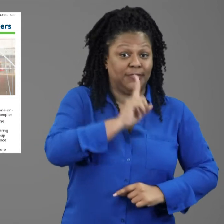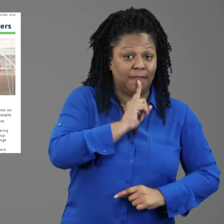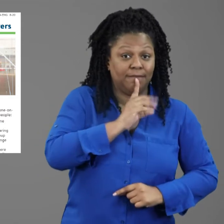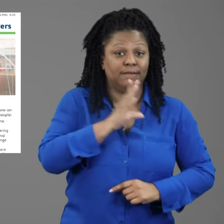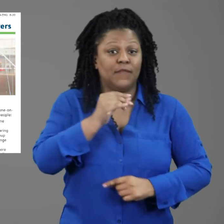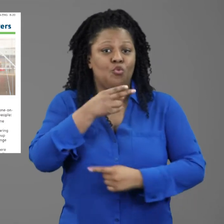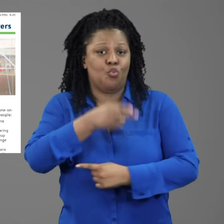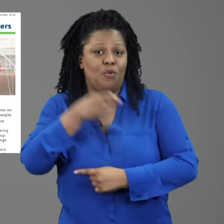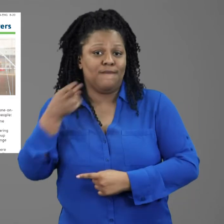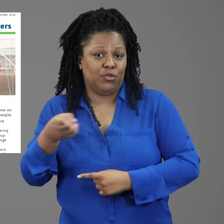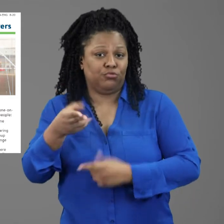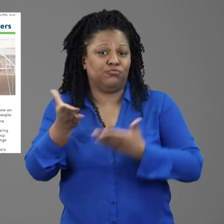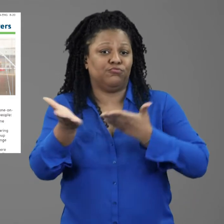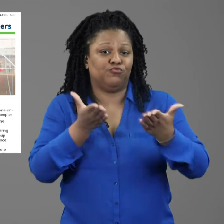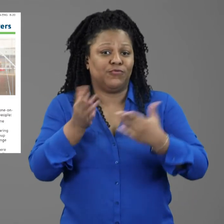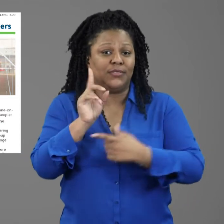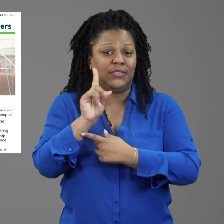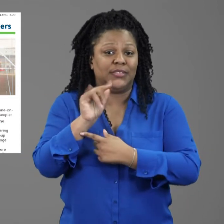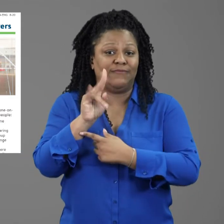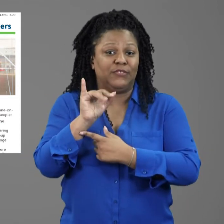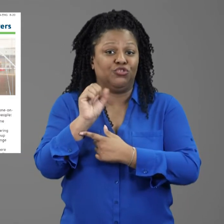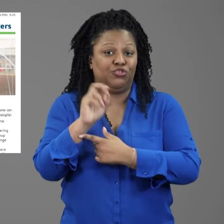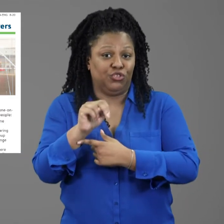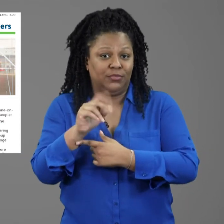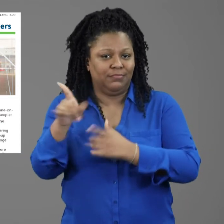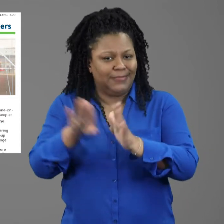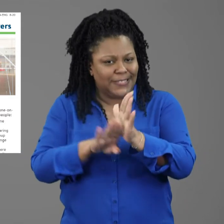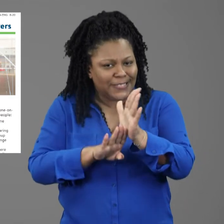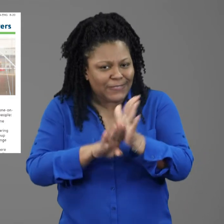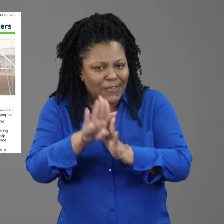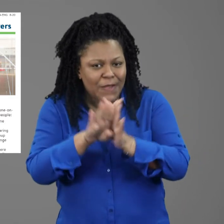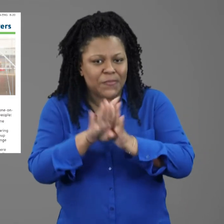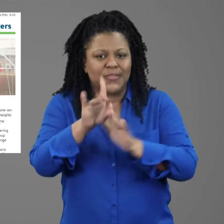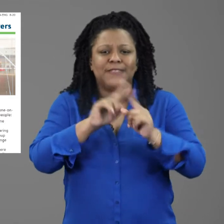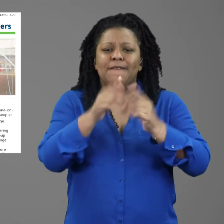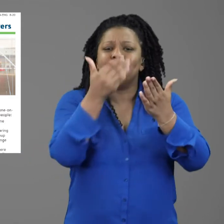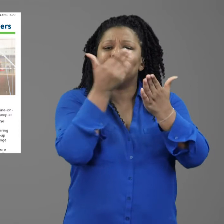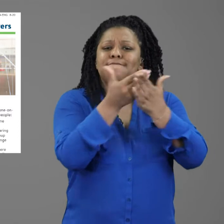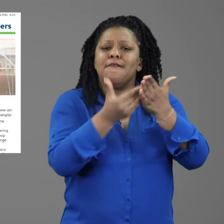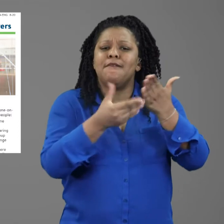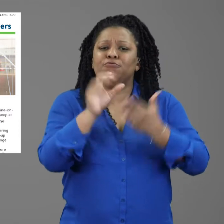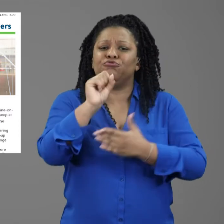Deaf and Hard of Hearing Services Division developed a fact sheet